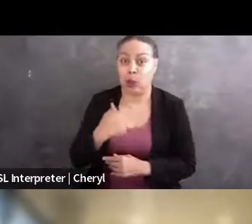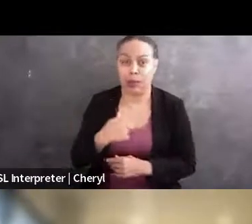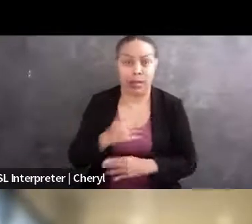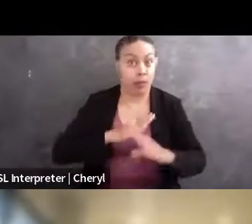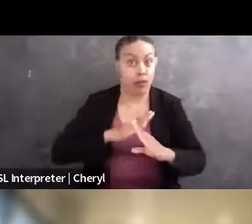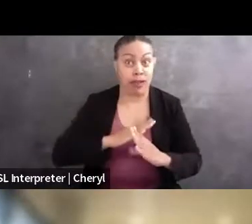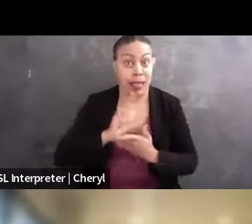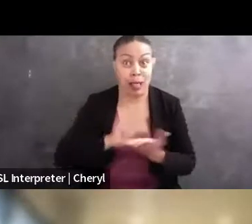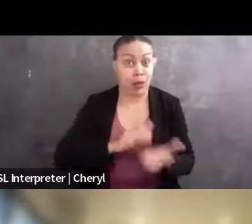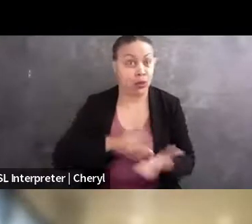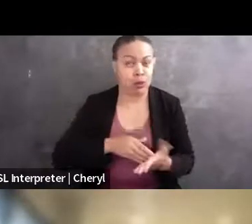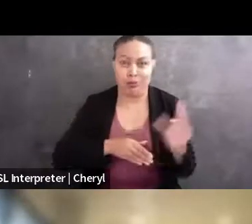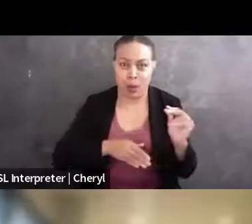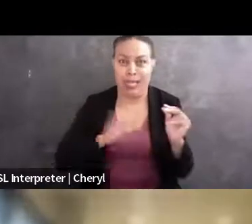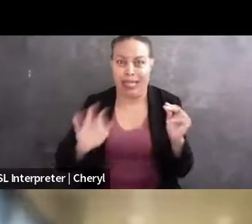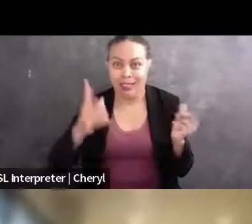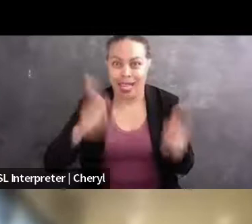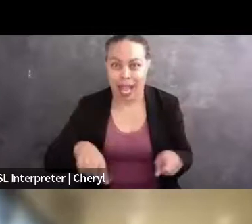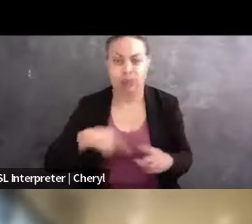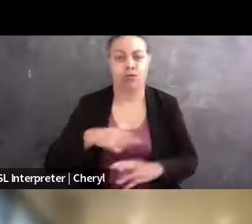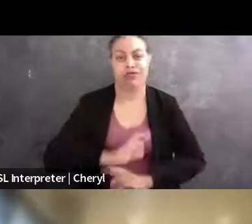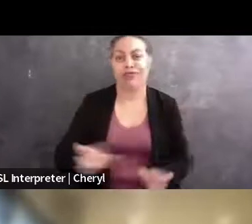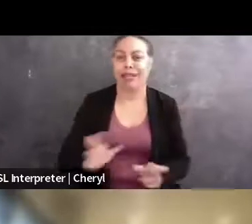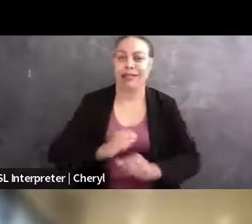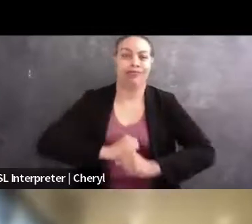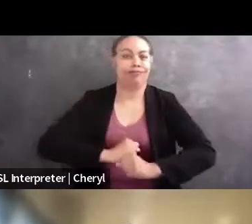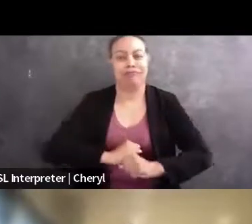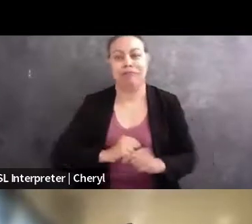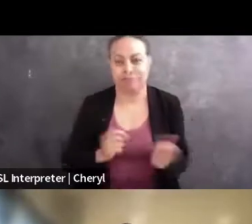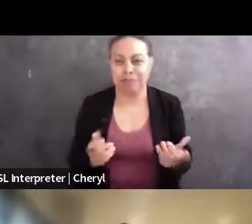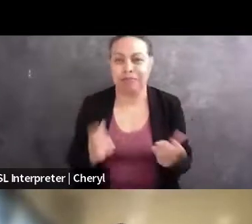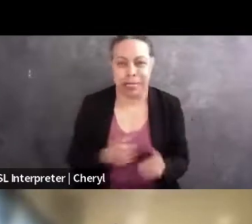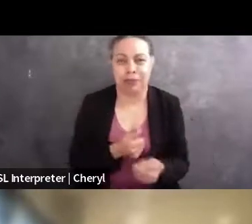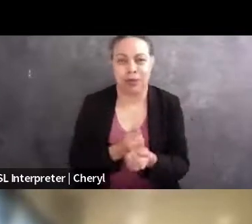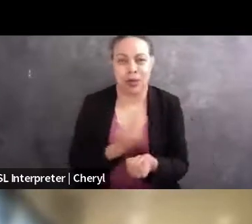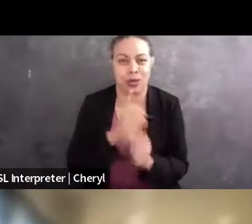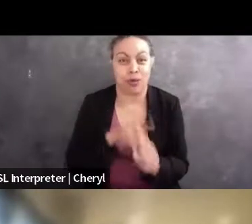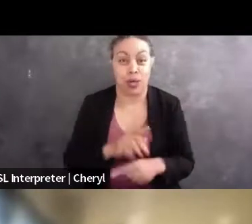we're in a good position that if a lawsuit comes, we can stand by the reporting. I think that's the broad overview,